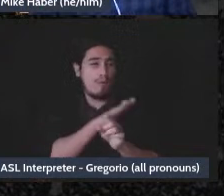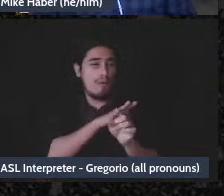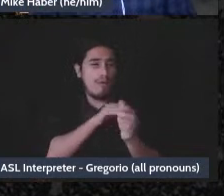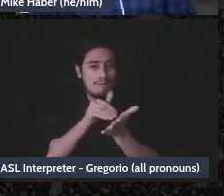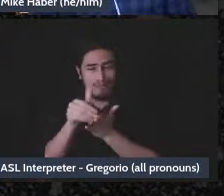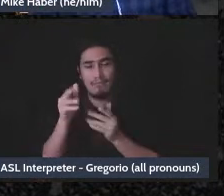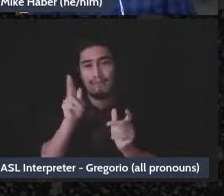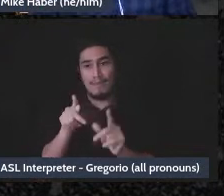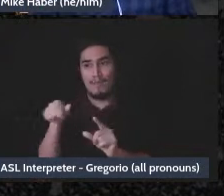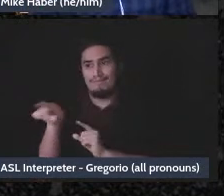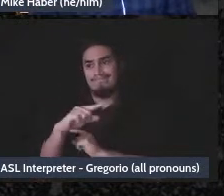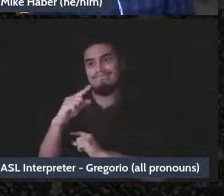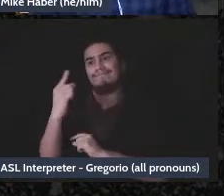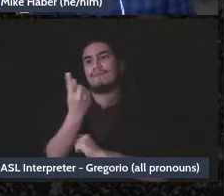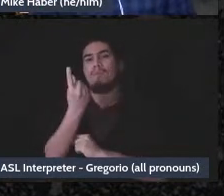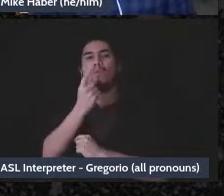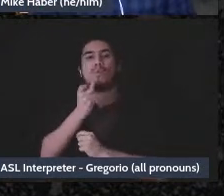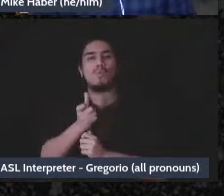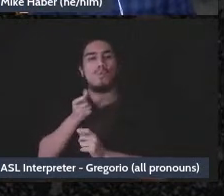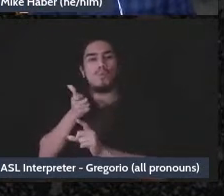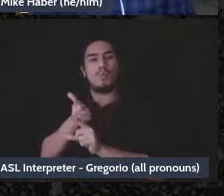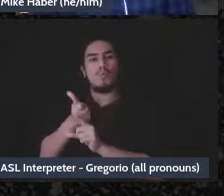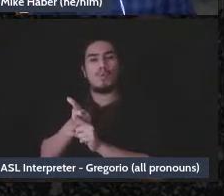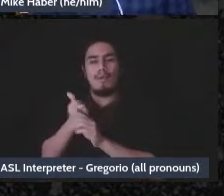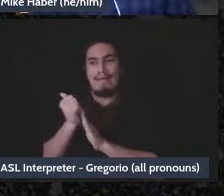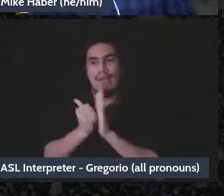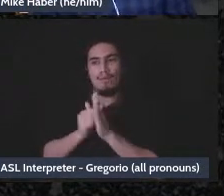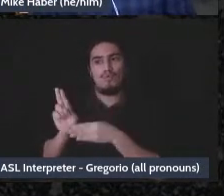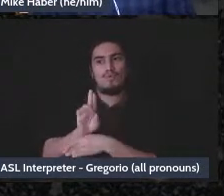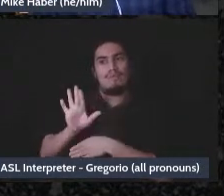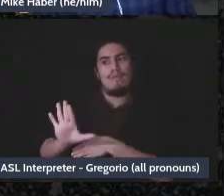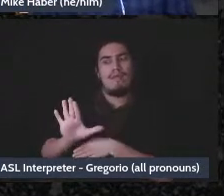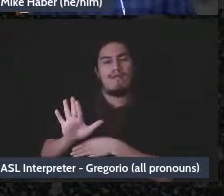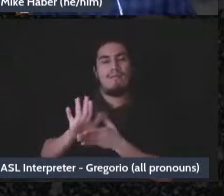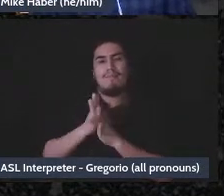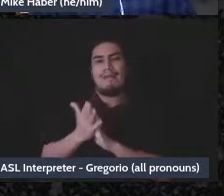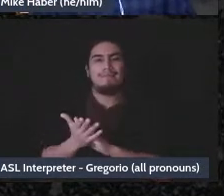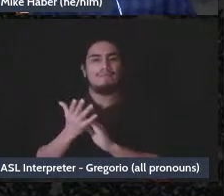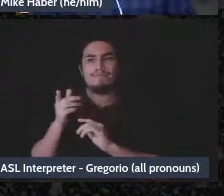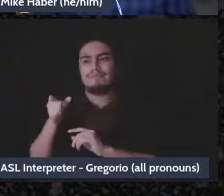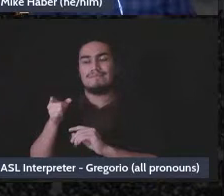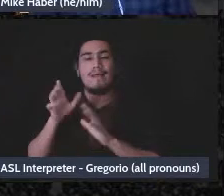you know, somebody who's whose account you're using gets sick or they go out of town, or